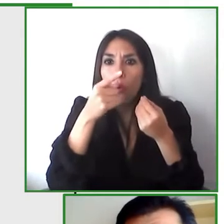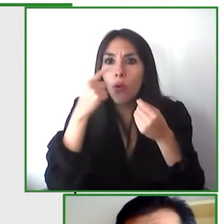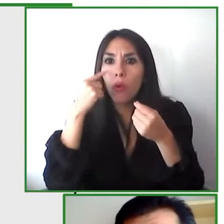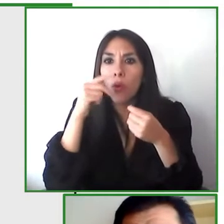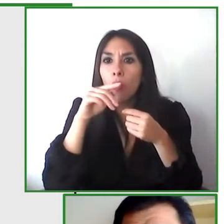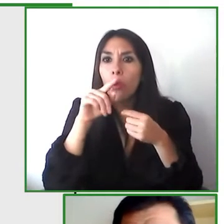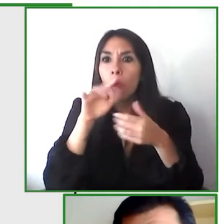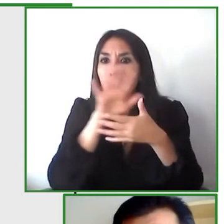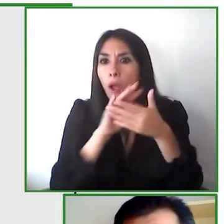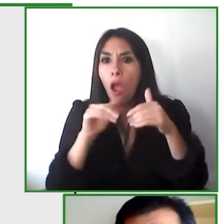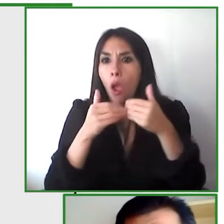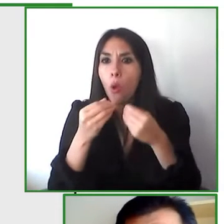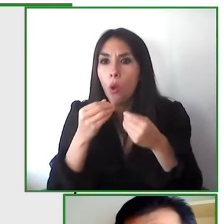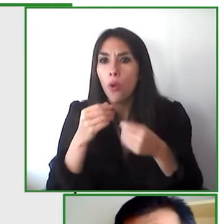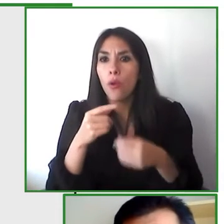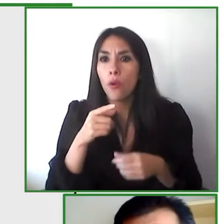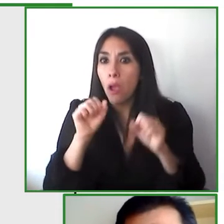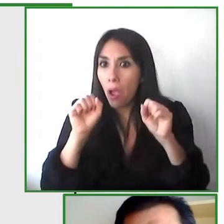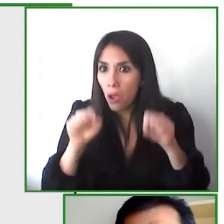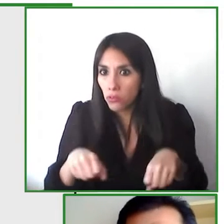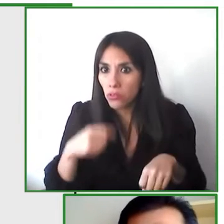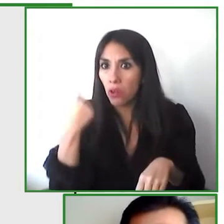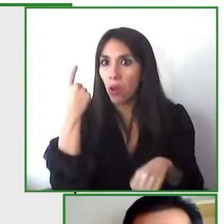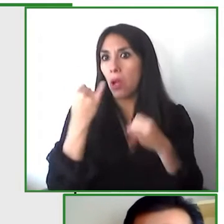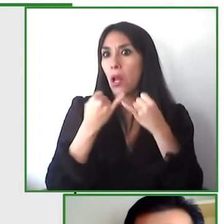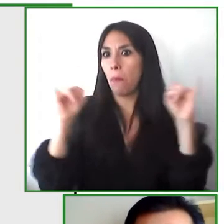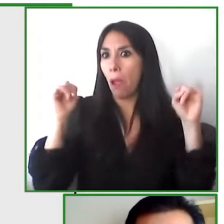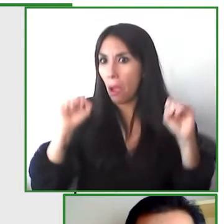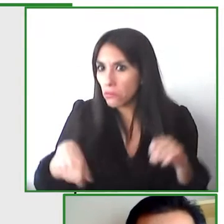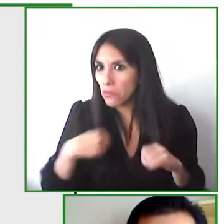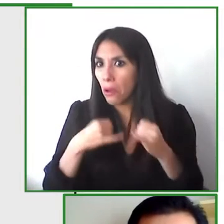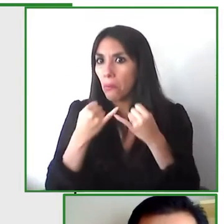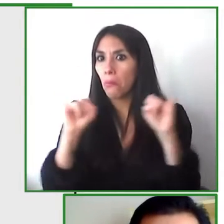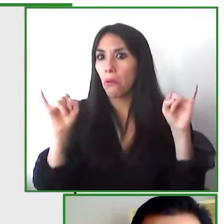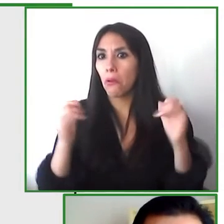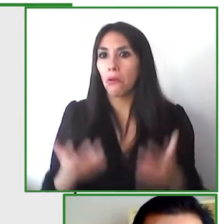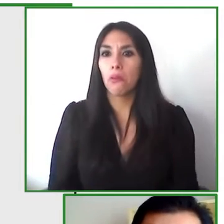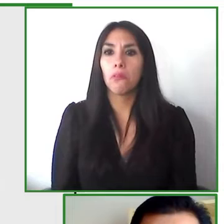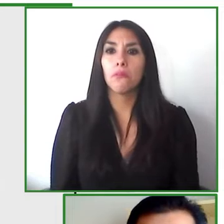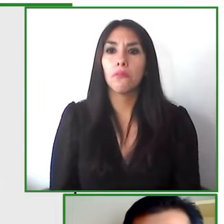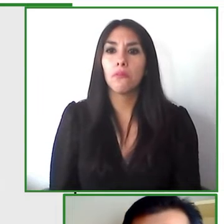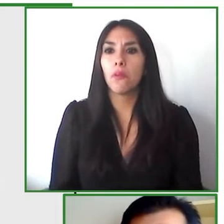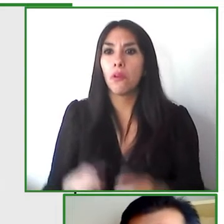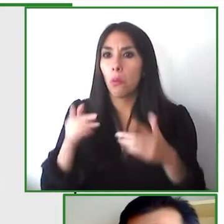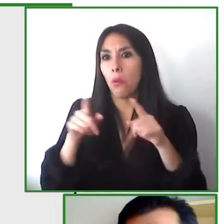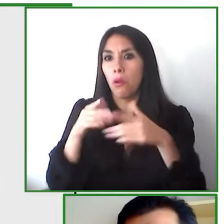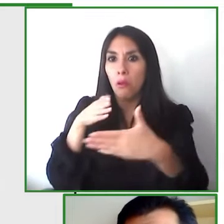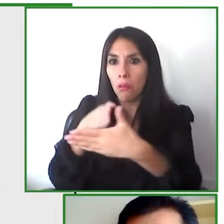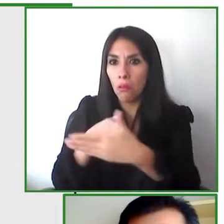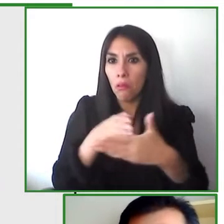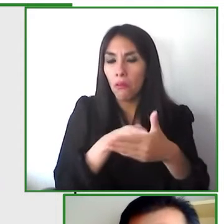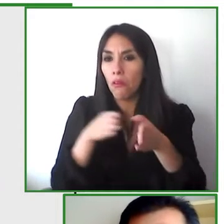to travel on their own we've tried to eliminate the use of a route